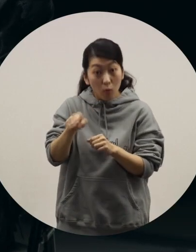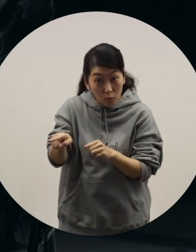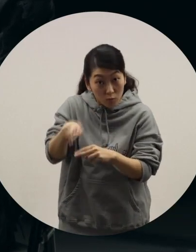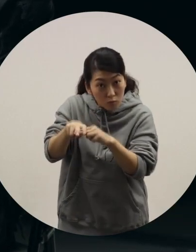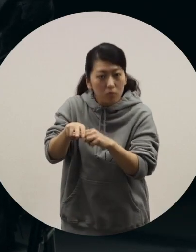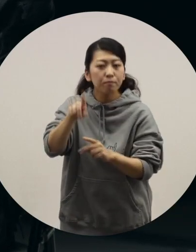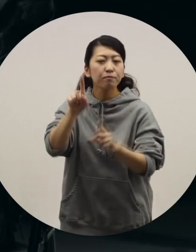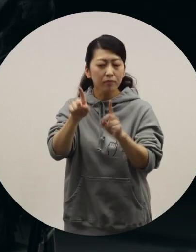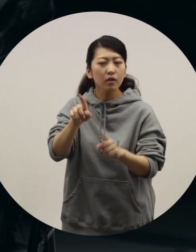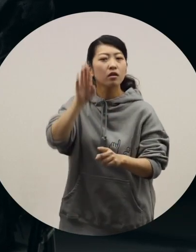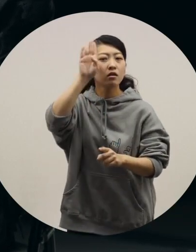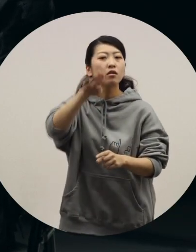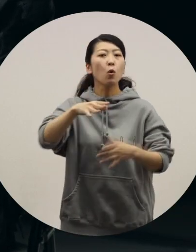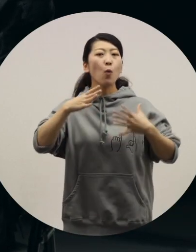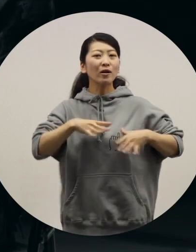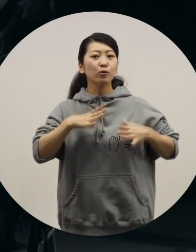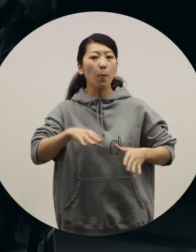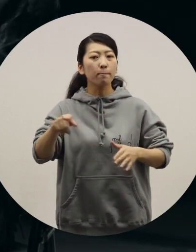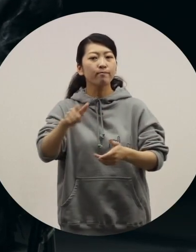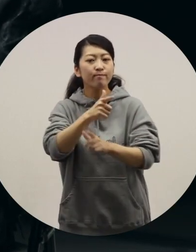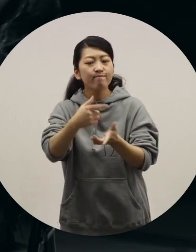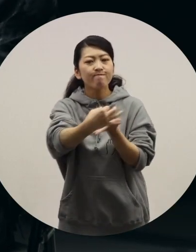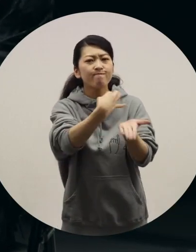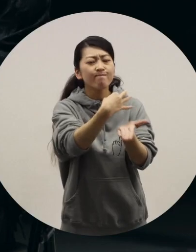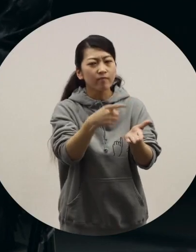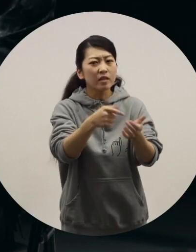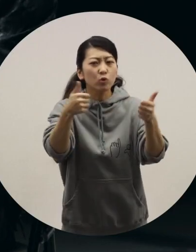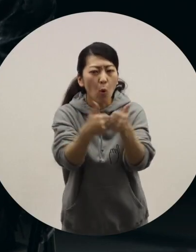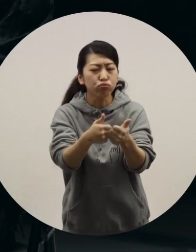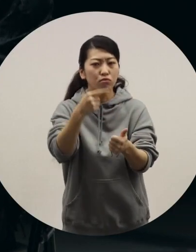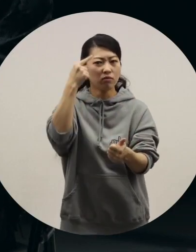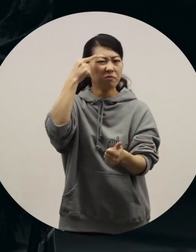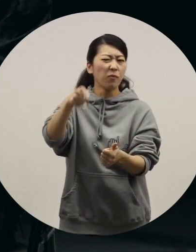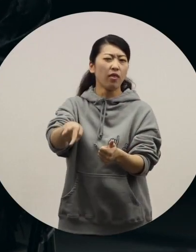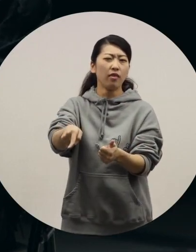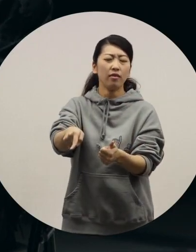will decide the future of these vehicles as fashion items.